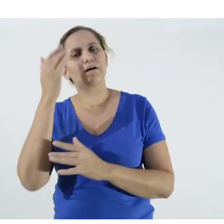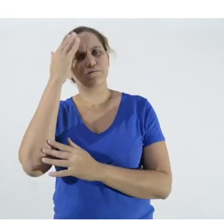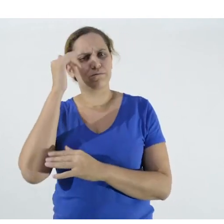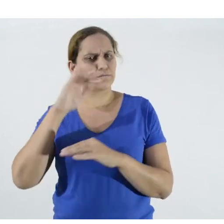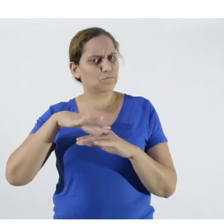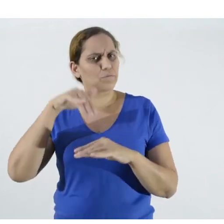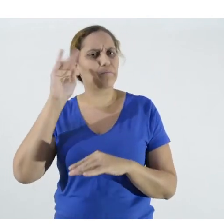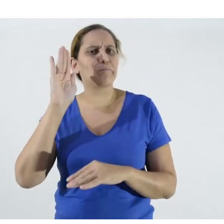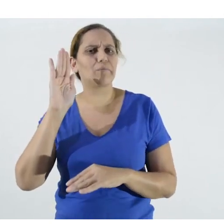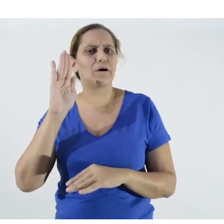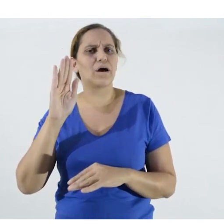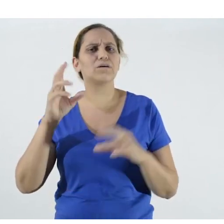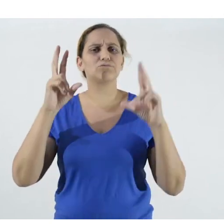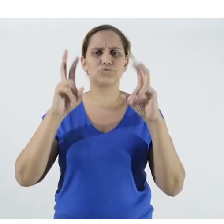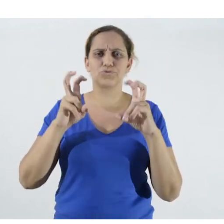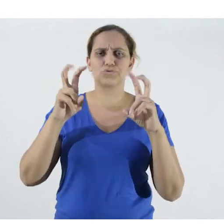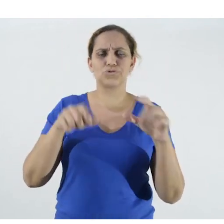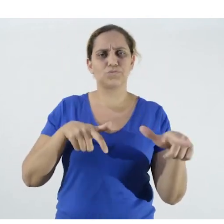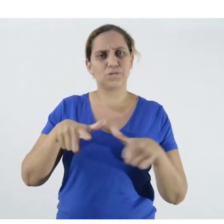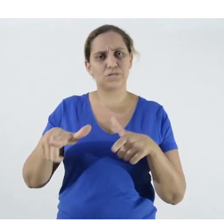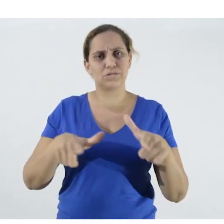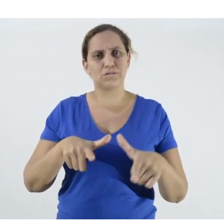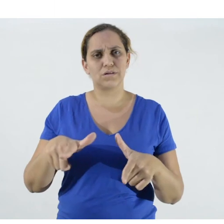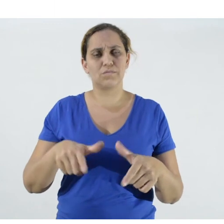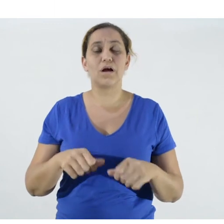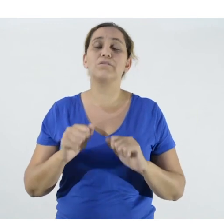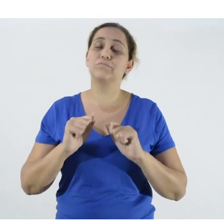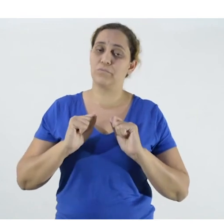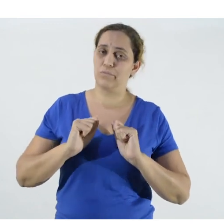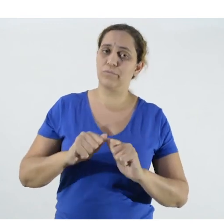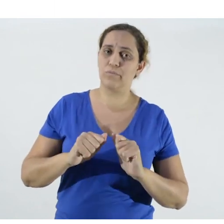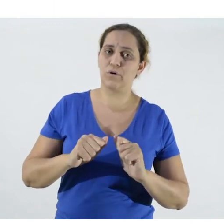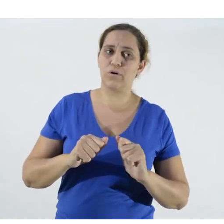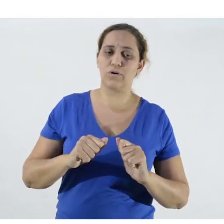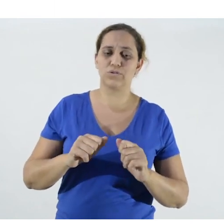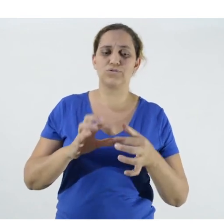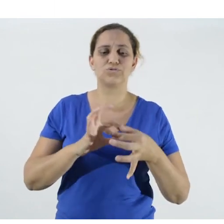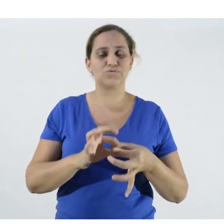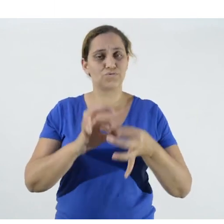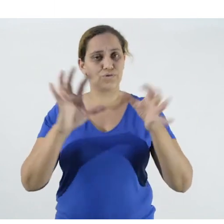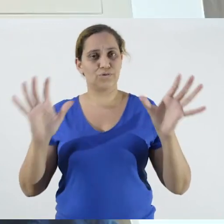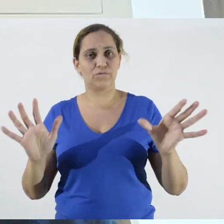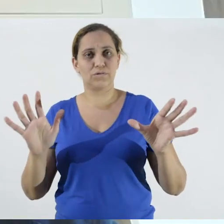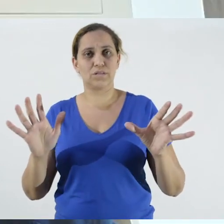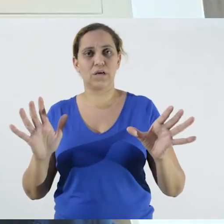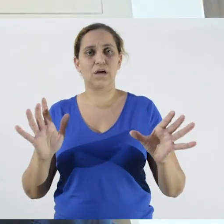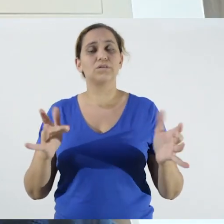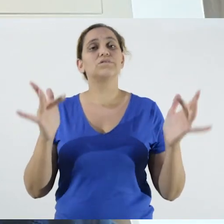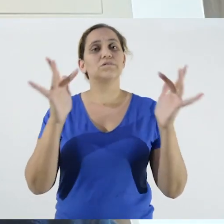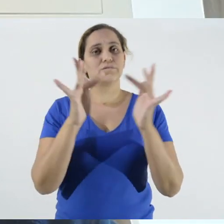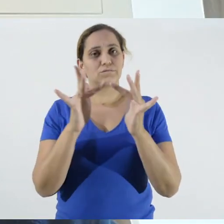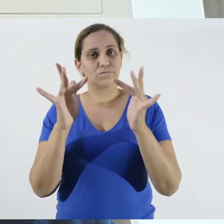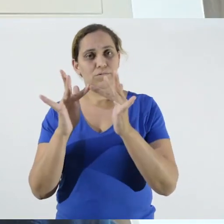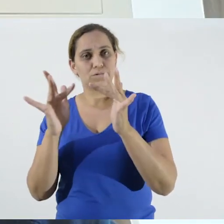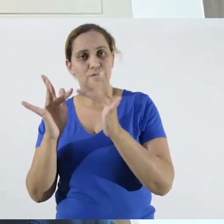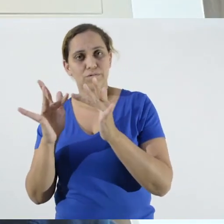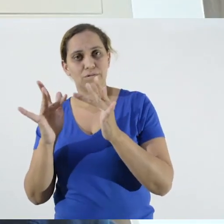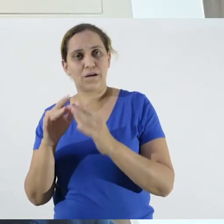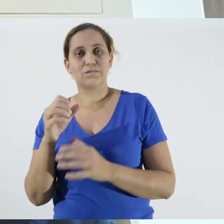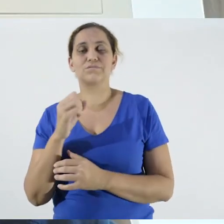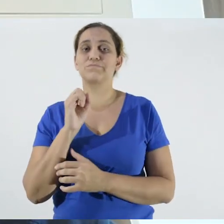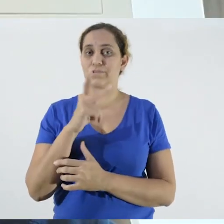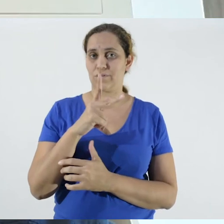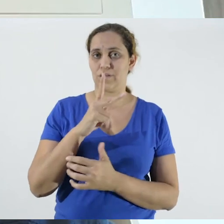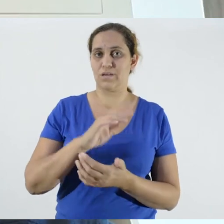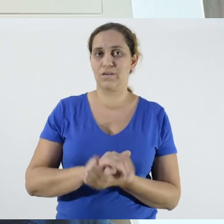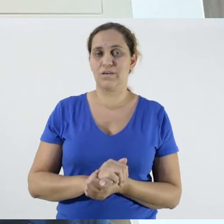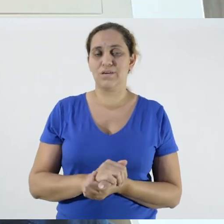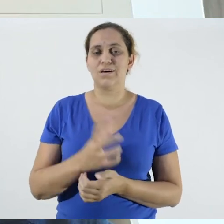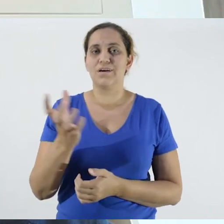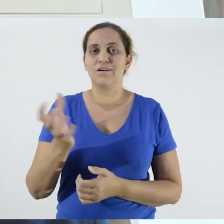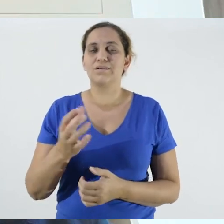more about this work, feel free to contact us.